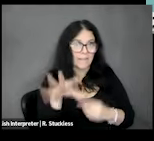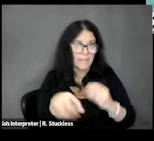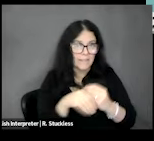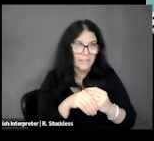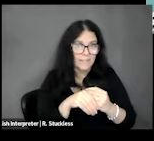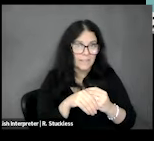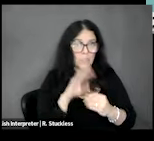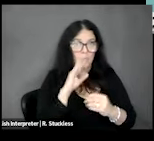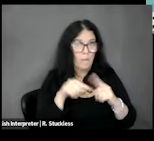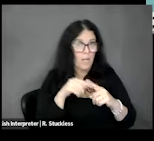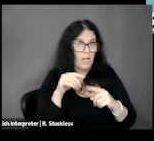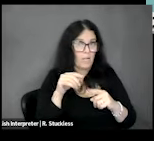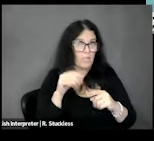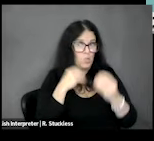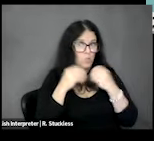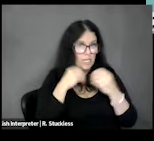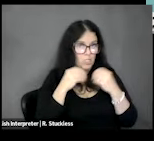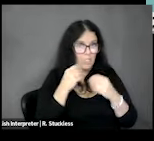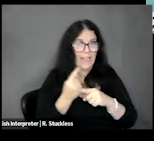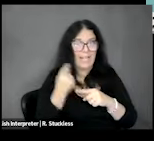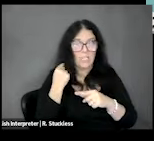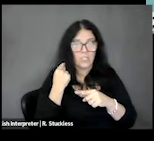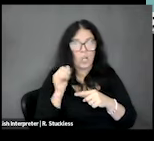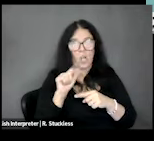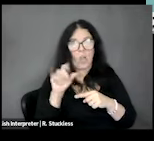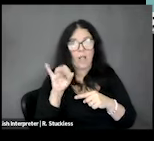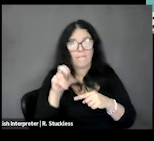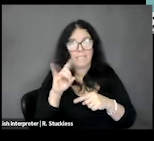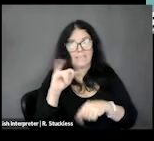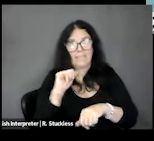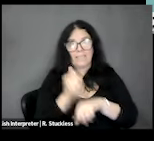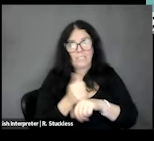about nutrition - last year All of Us launched a special nutrition for precision